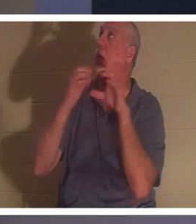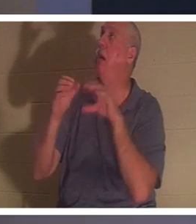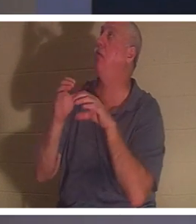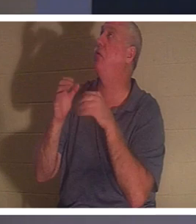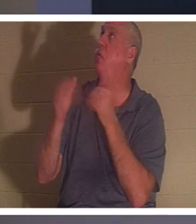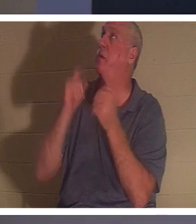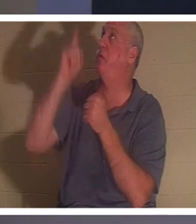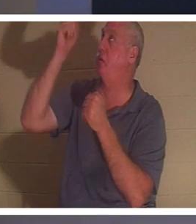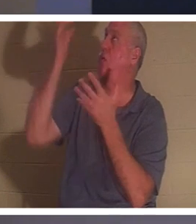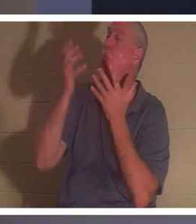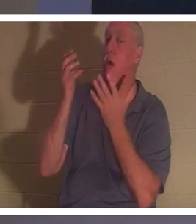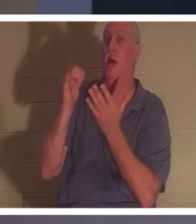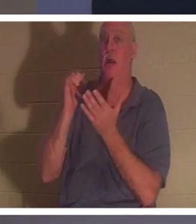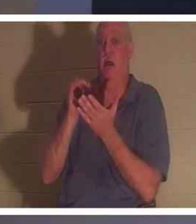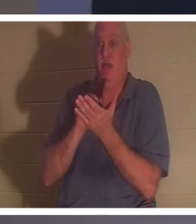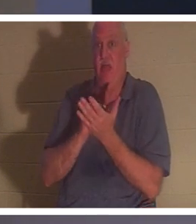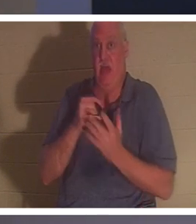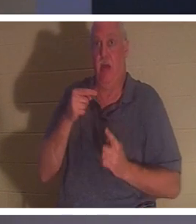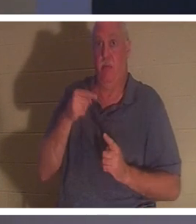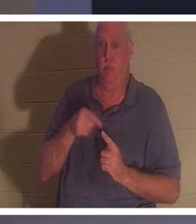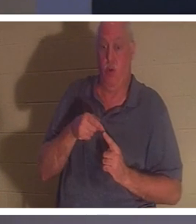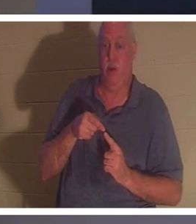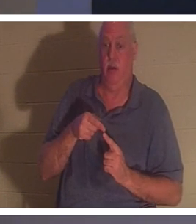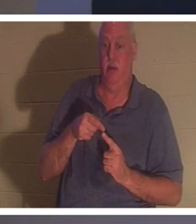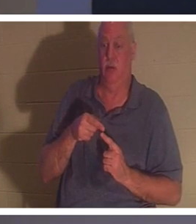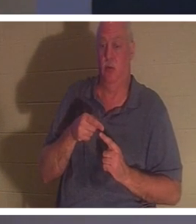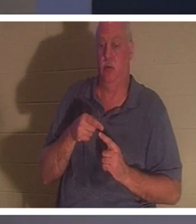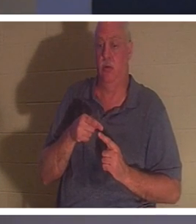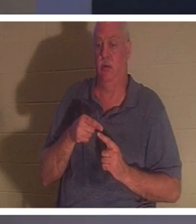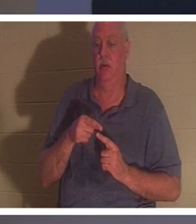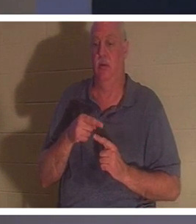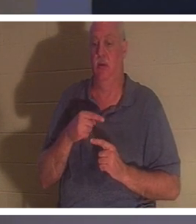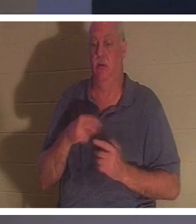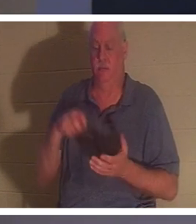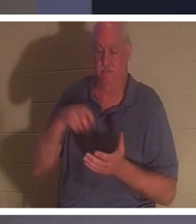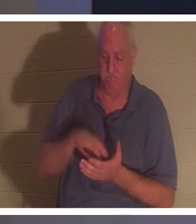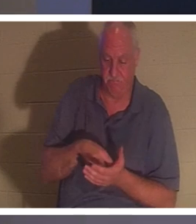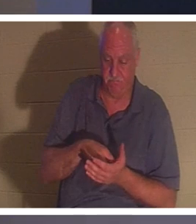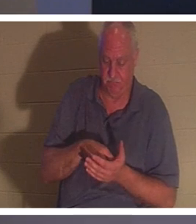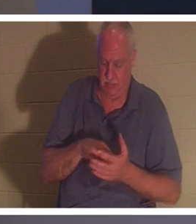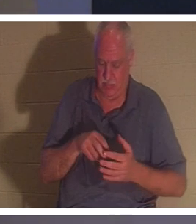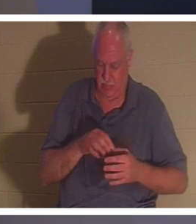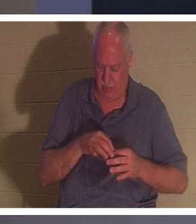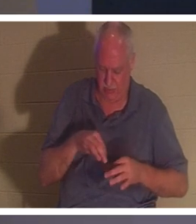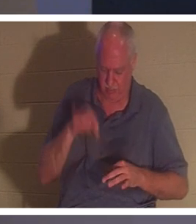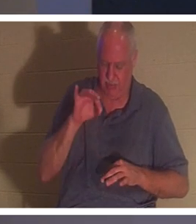the point where a person bares the knee and says in his spirit, okay Lord, I've made a mess